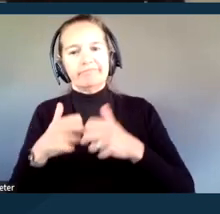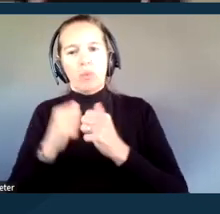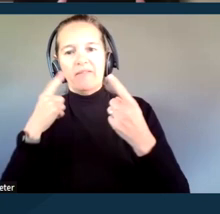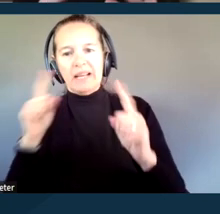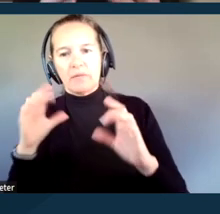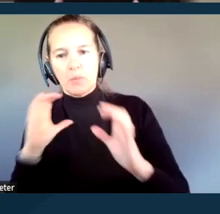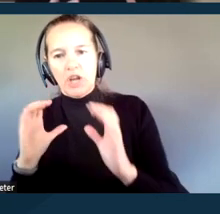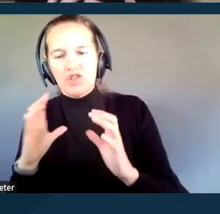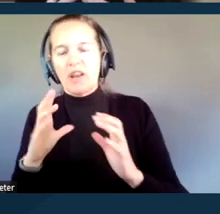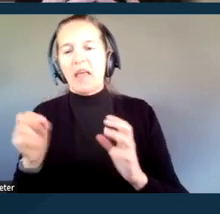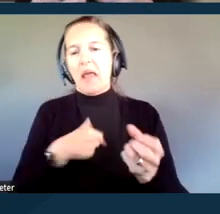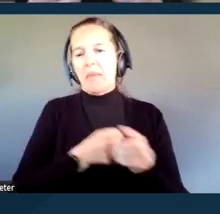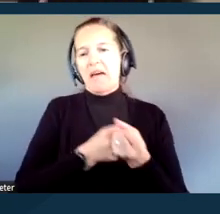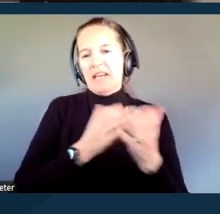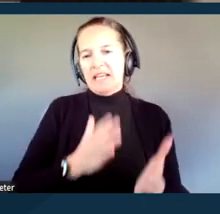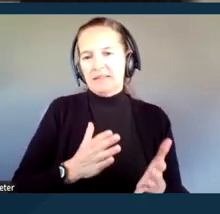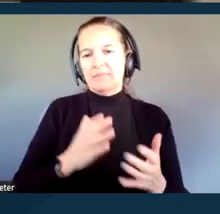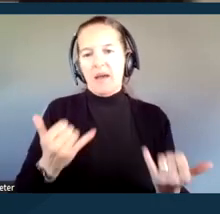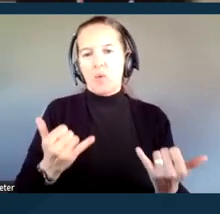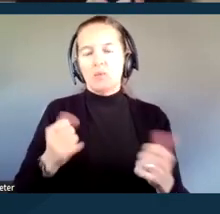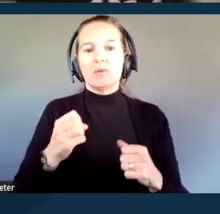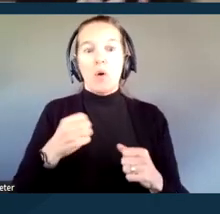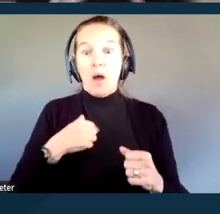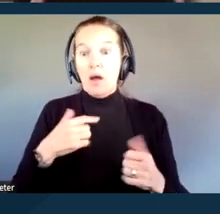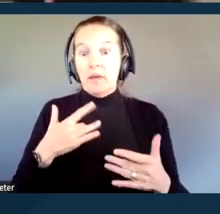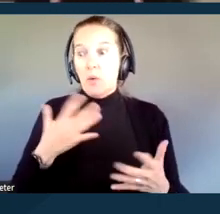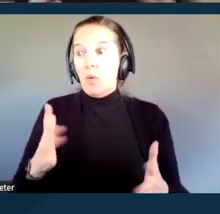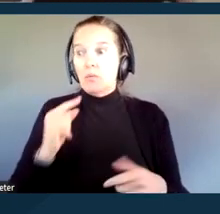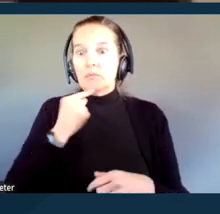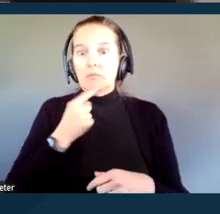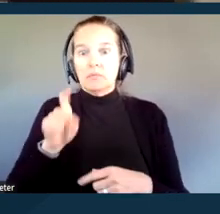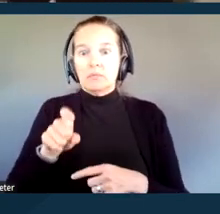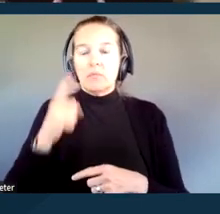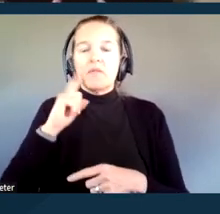such an area of significant need, both for training and information,